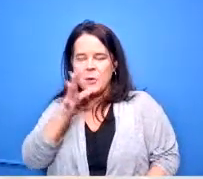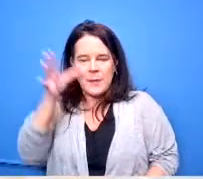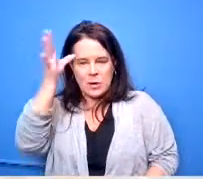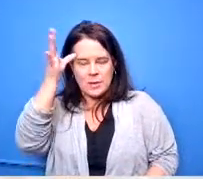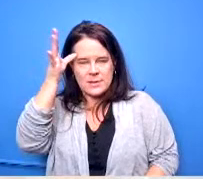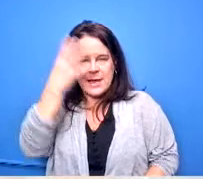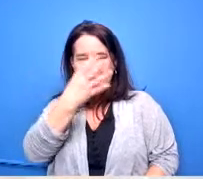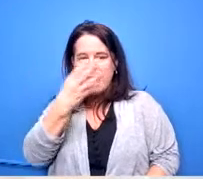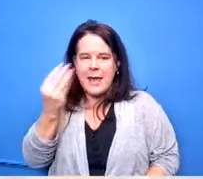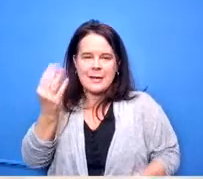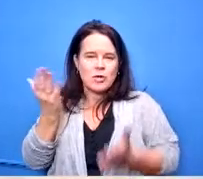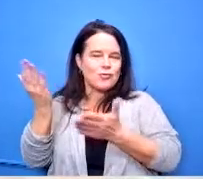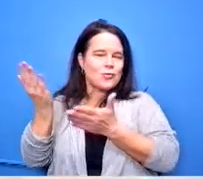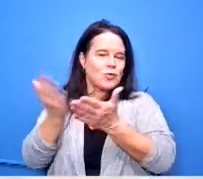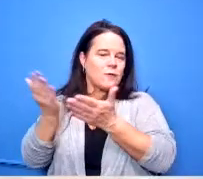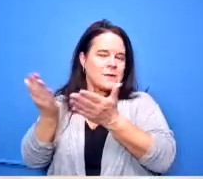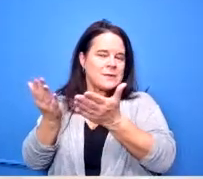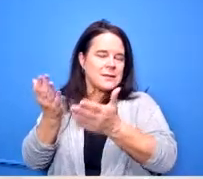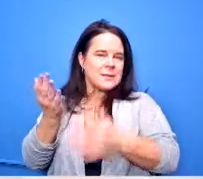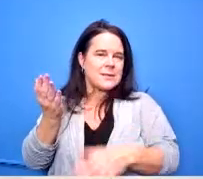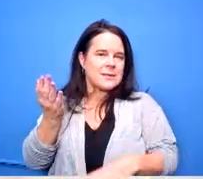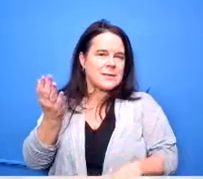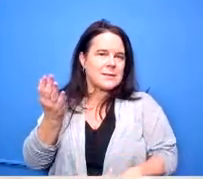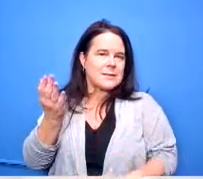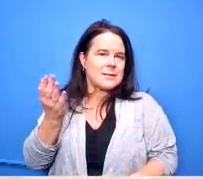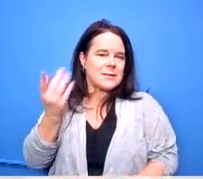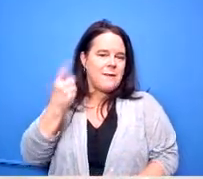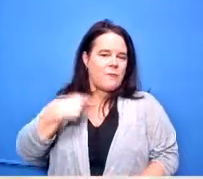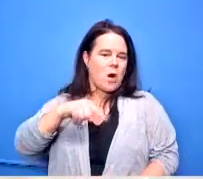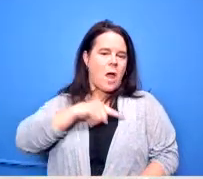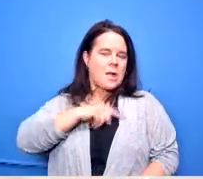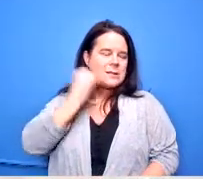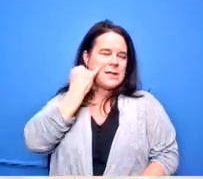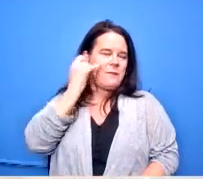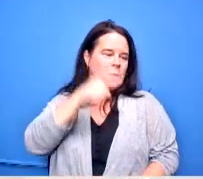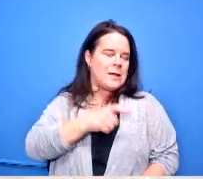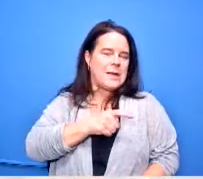offered for us whenever we want to have a parent-teacher conference or we need to schedule